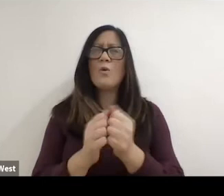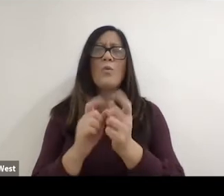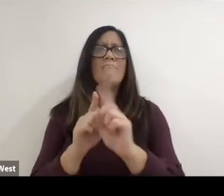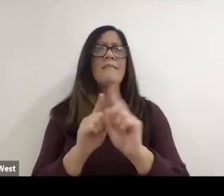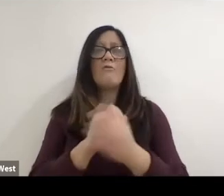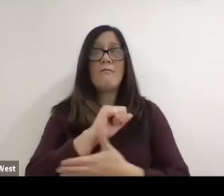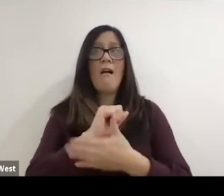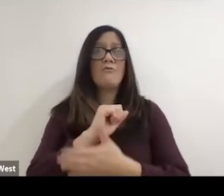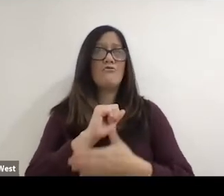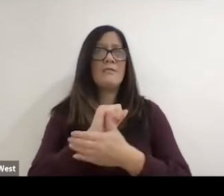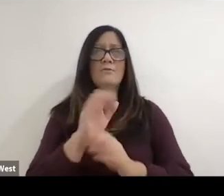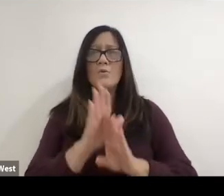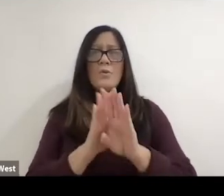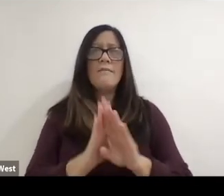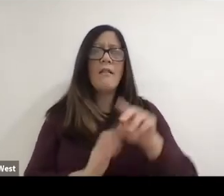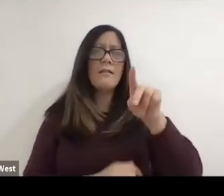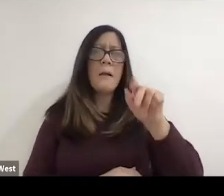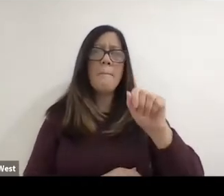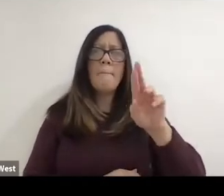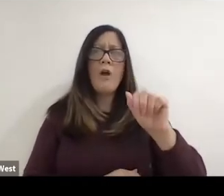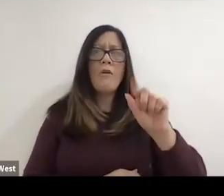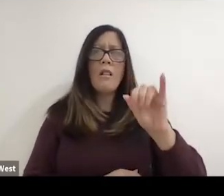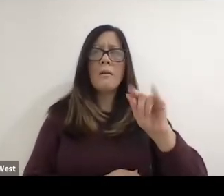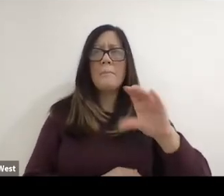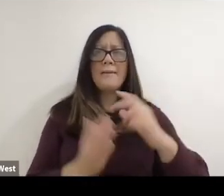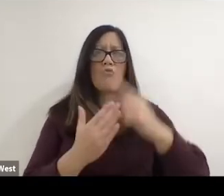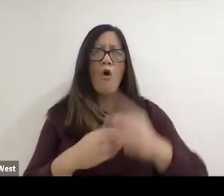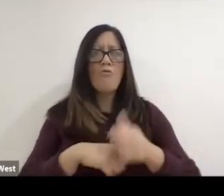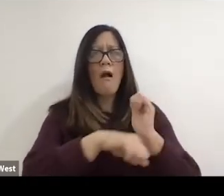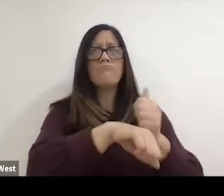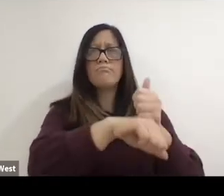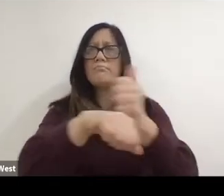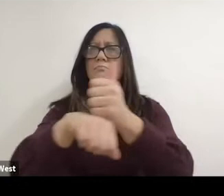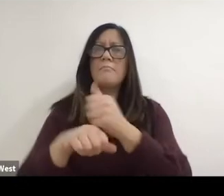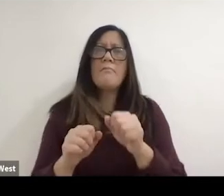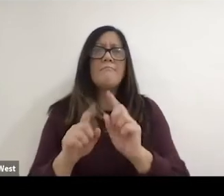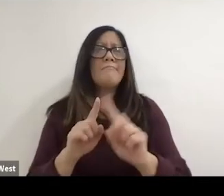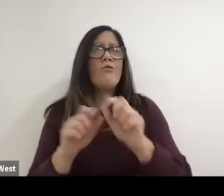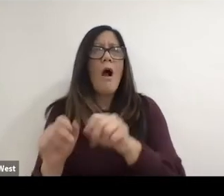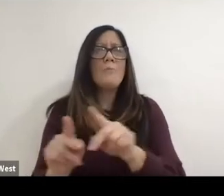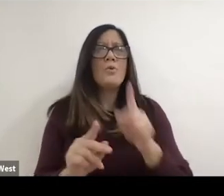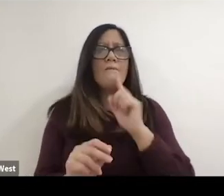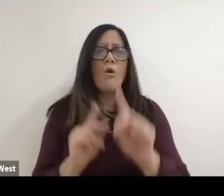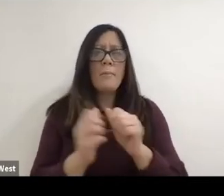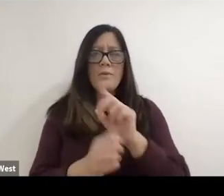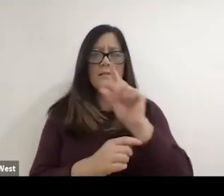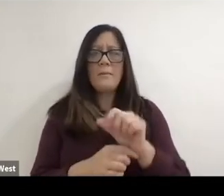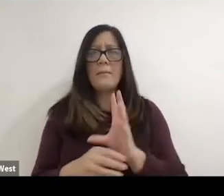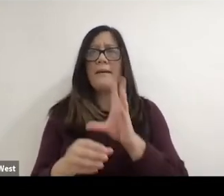with with several other countries to develop Paralympic programs and opportunities for individuals with disabilities to get involved in sport,